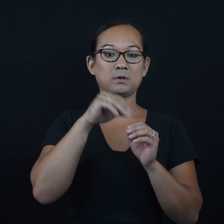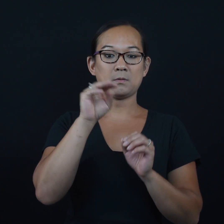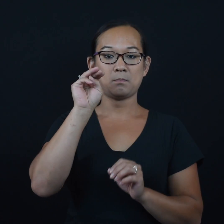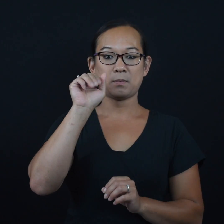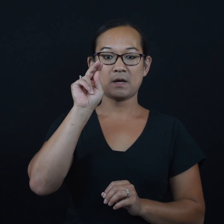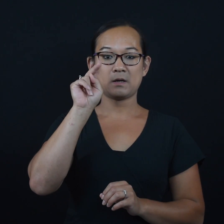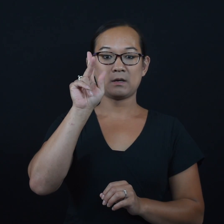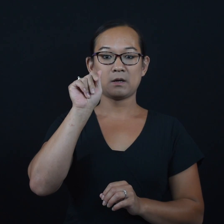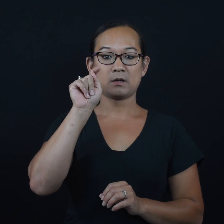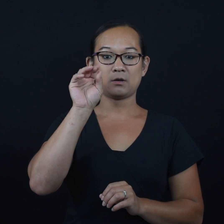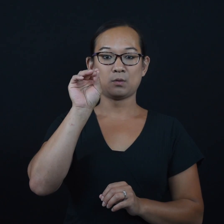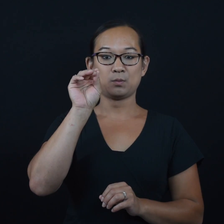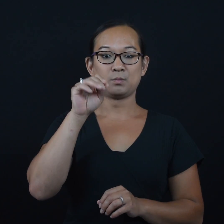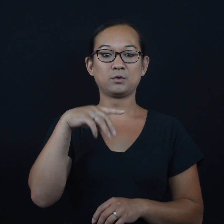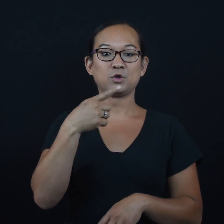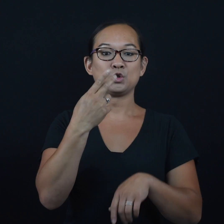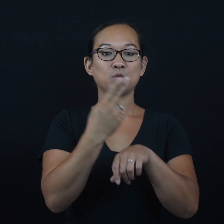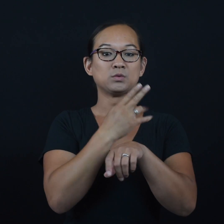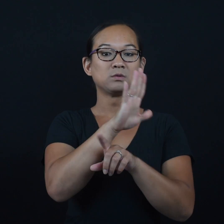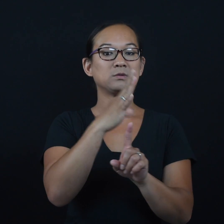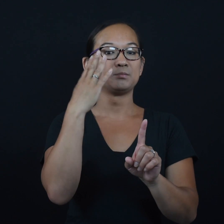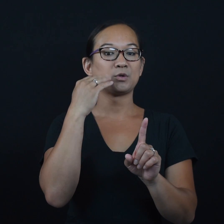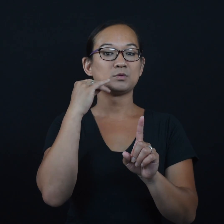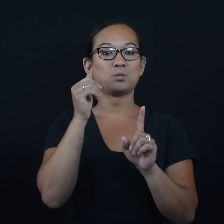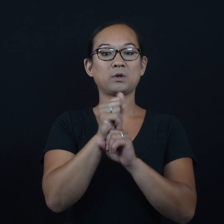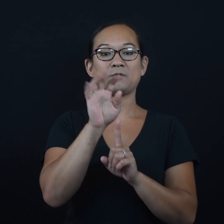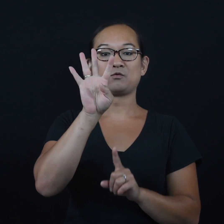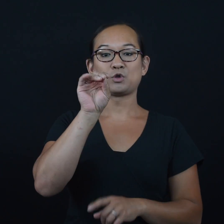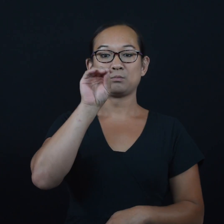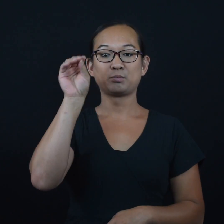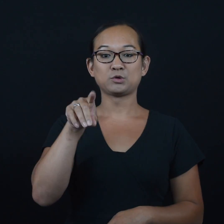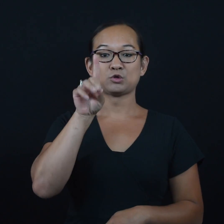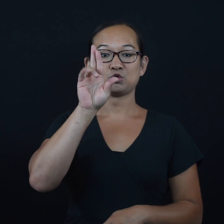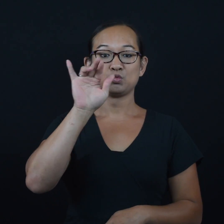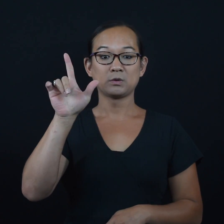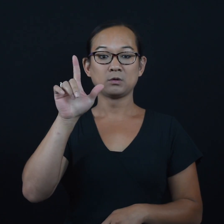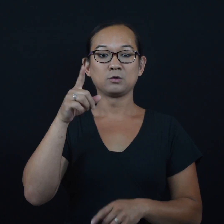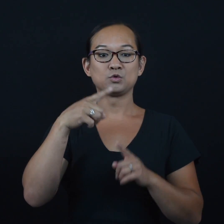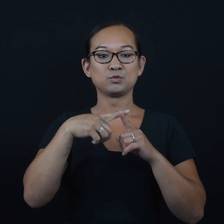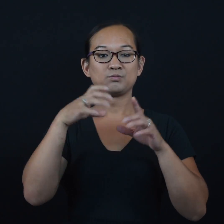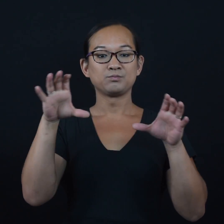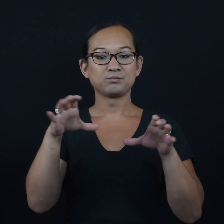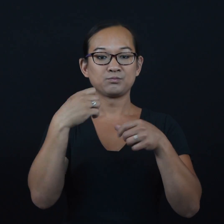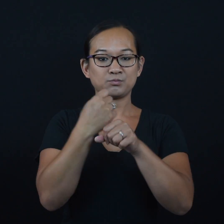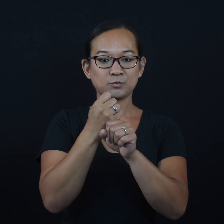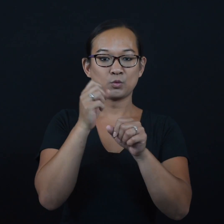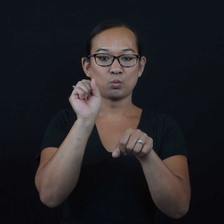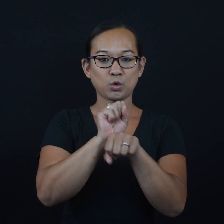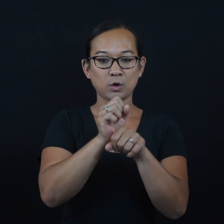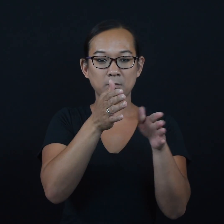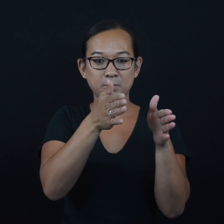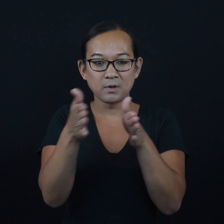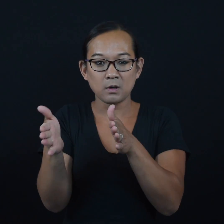Mankato, used his experience with the 40% Drill to create a work plan and schedule